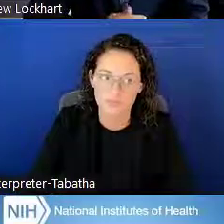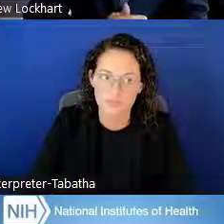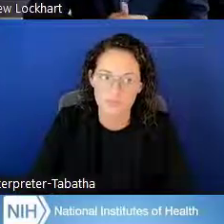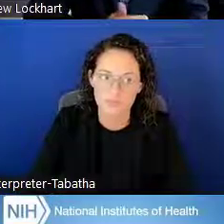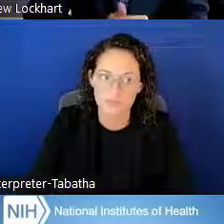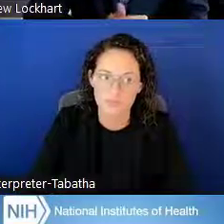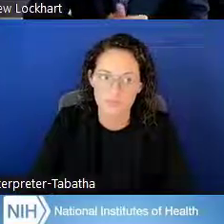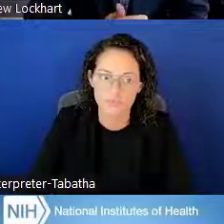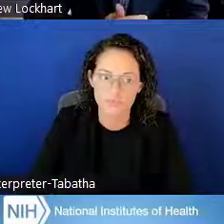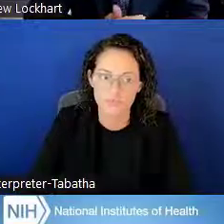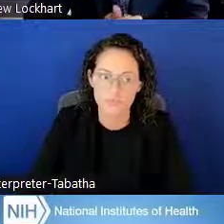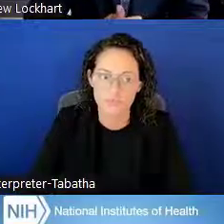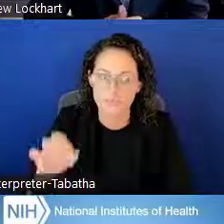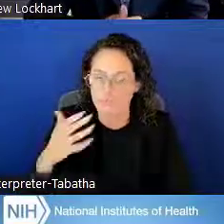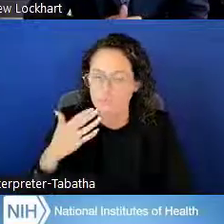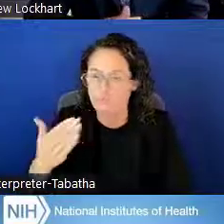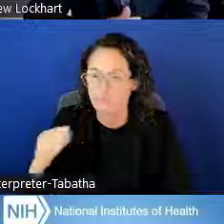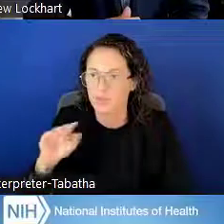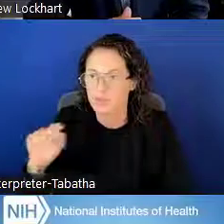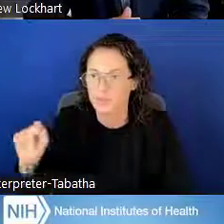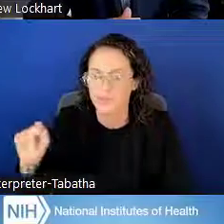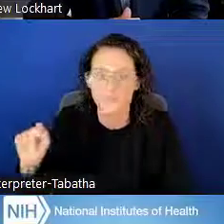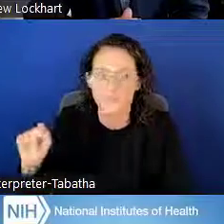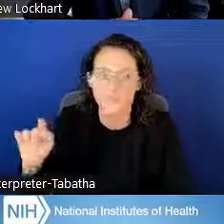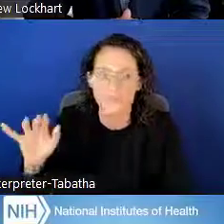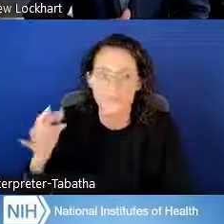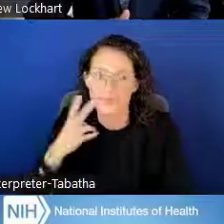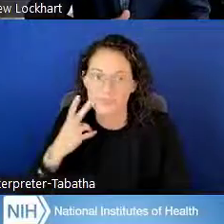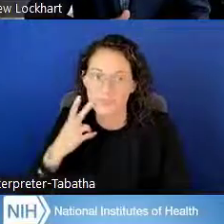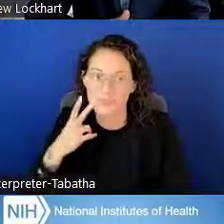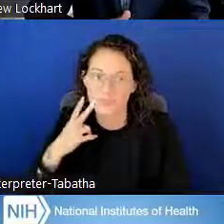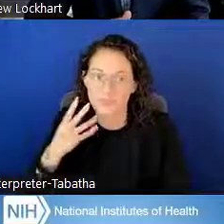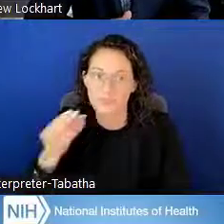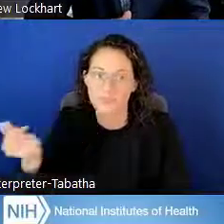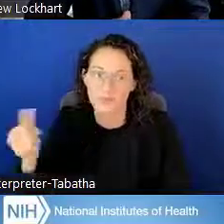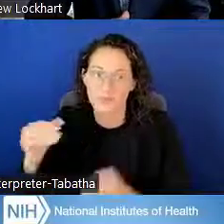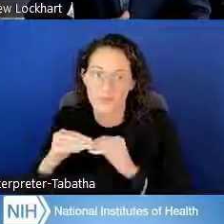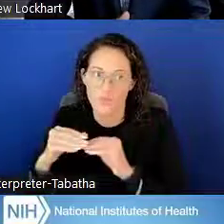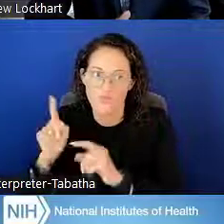Omar McCrimmon: Okay, thank you, Matt. Let me see here. We got a few more minutes left.